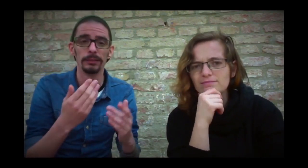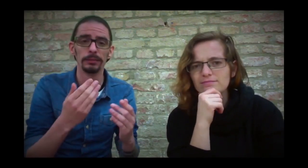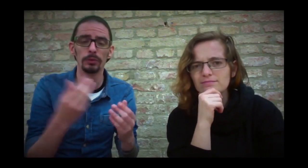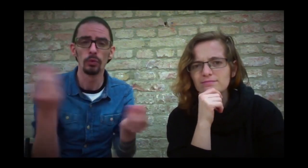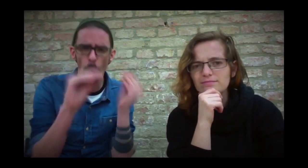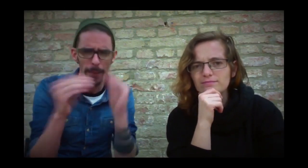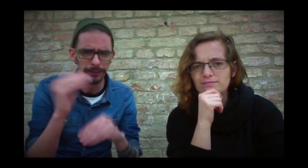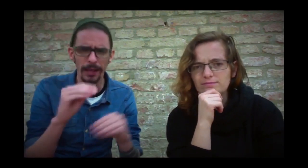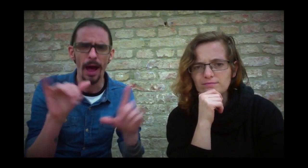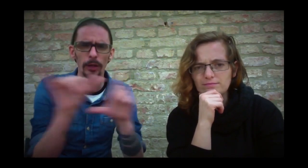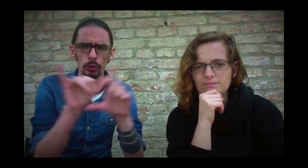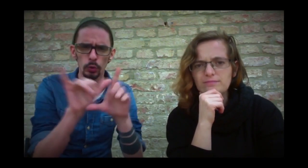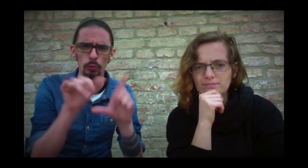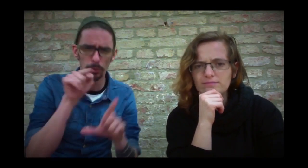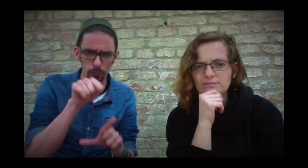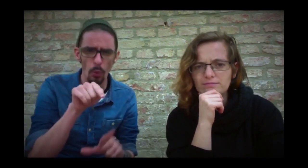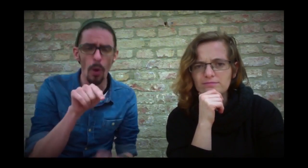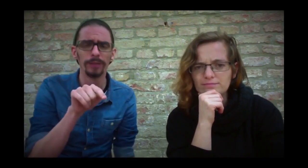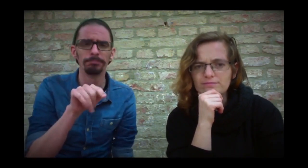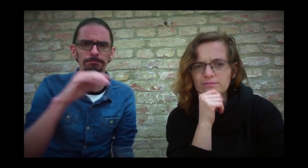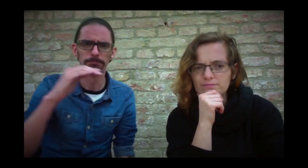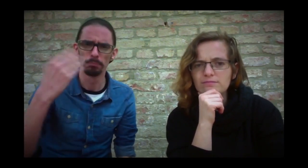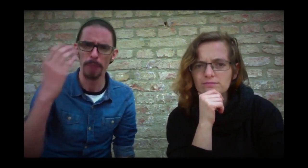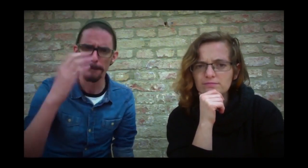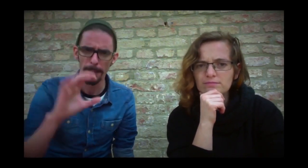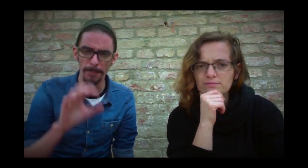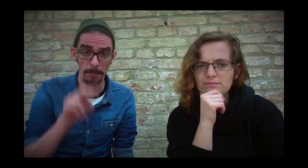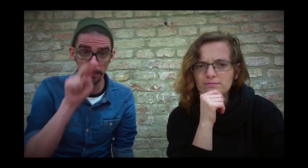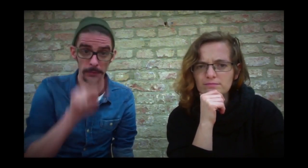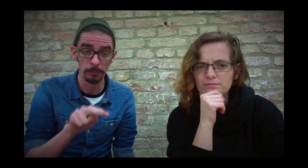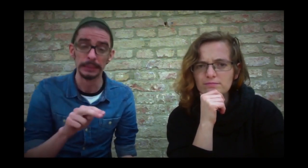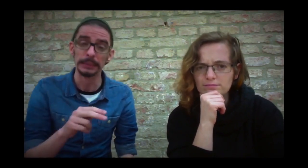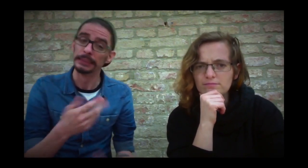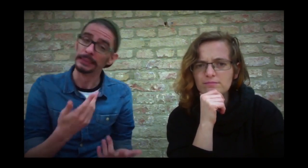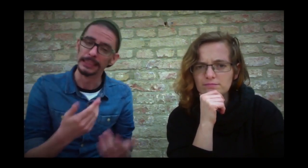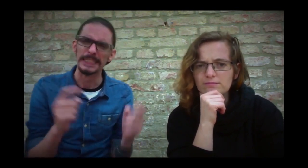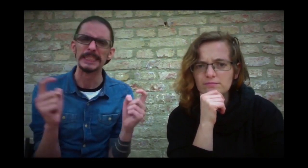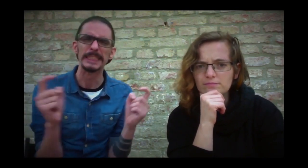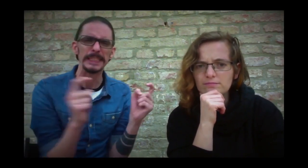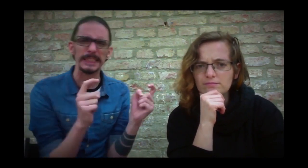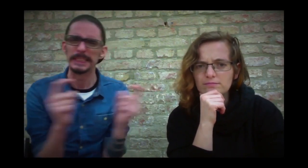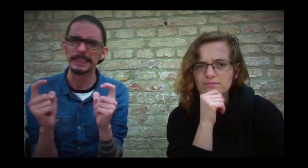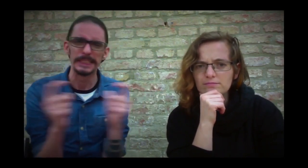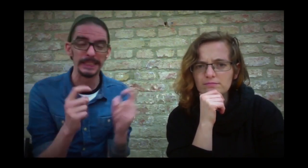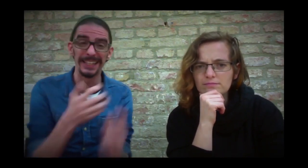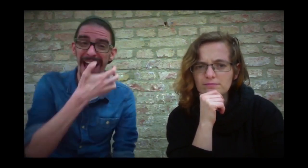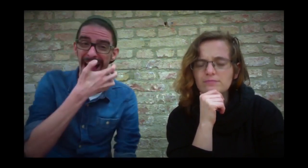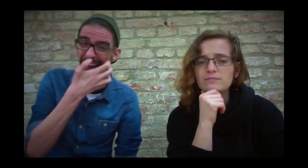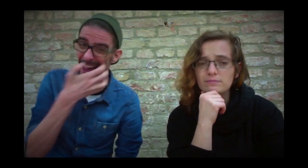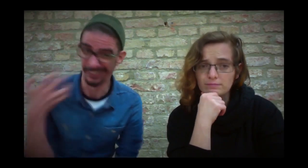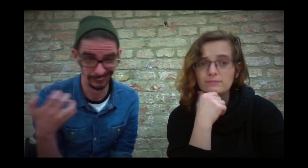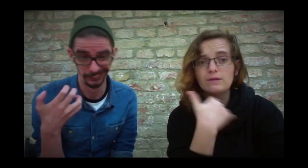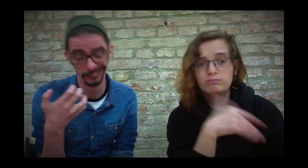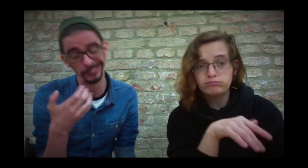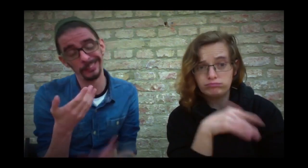I've read comments on YOUTUBE. There's an exchange about this topic and it's discussed very hotly.